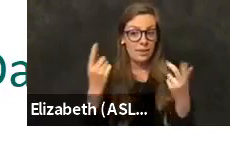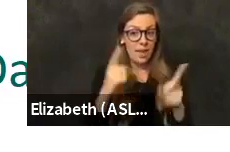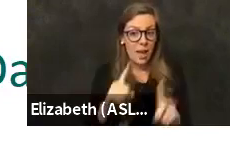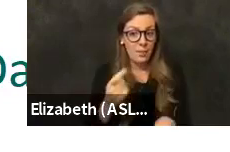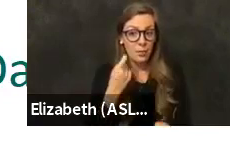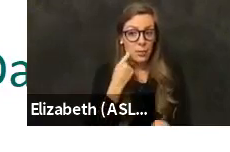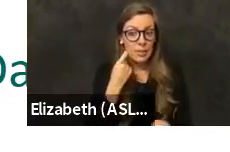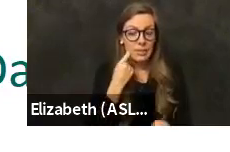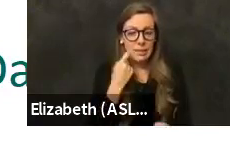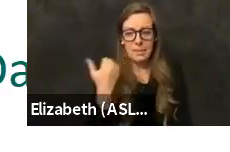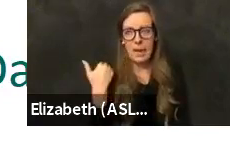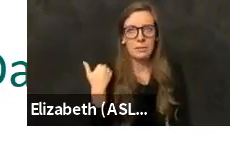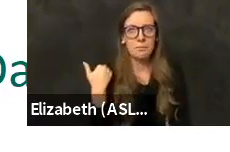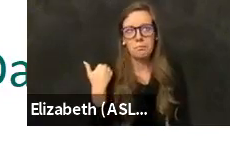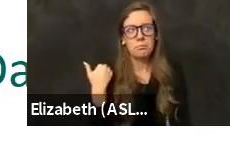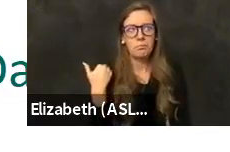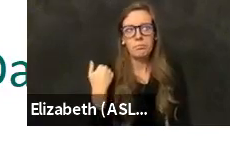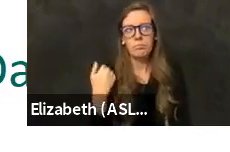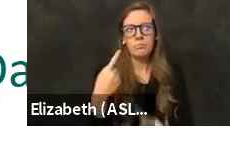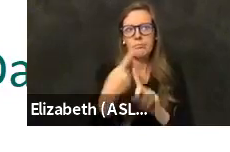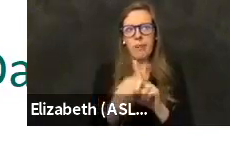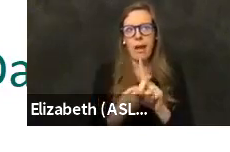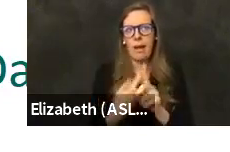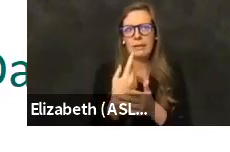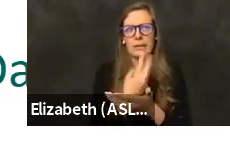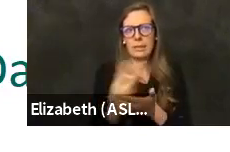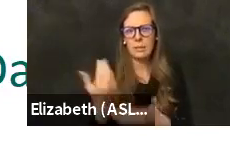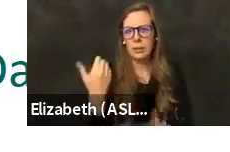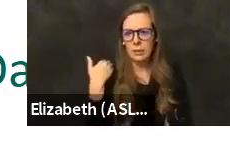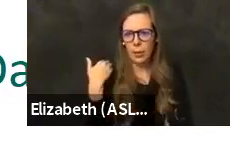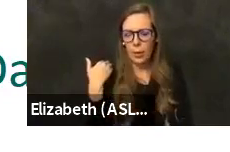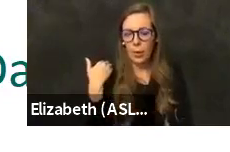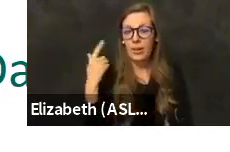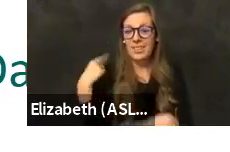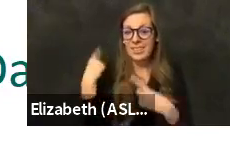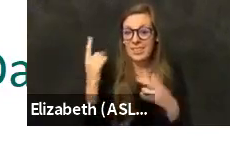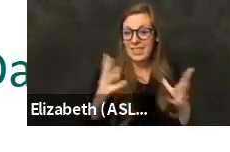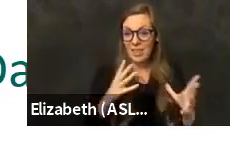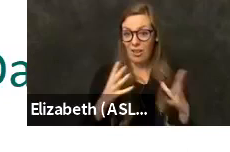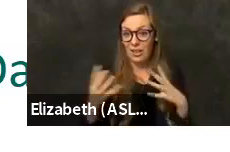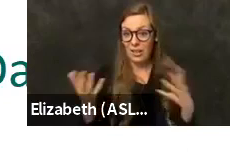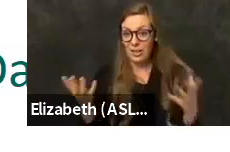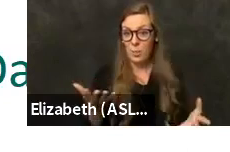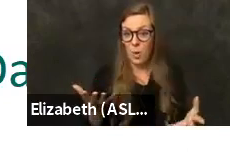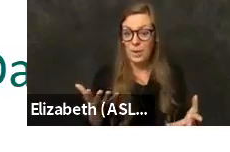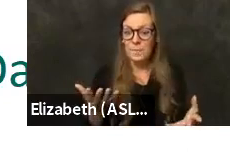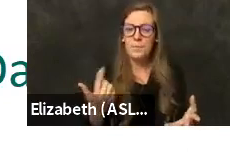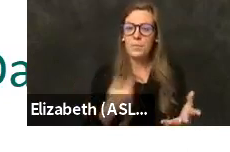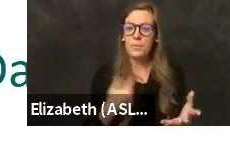past month to six weeks since the holidays is that we've been testing a lot fewer